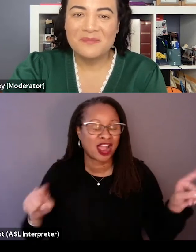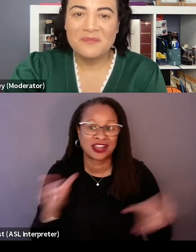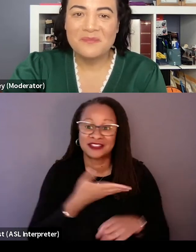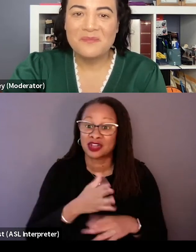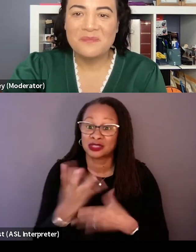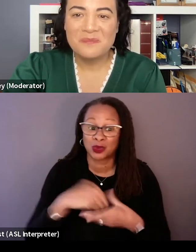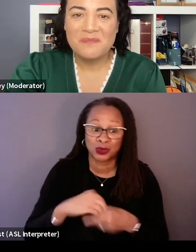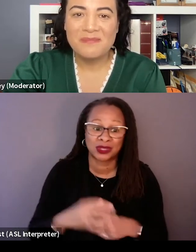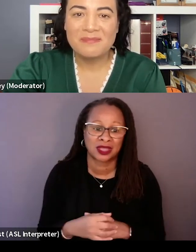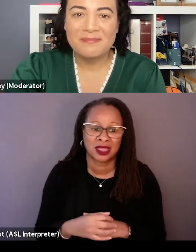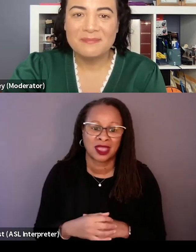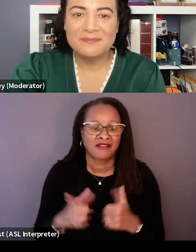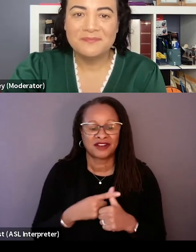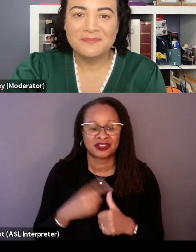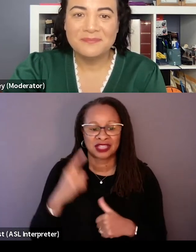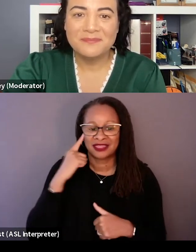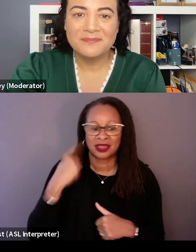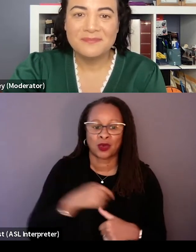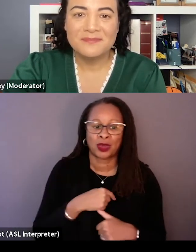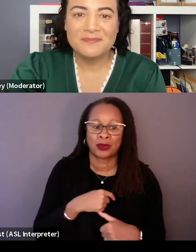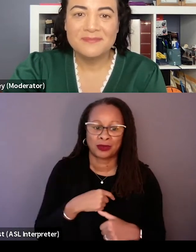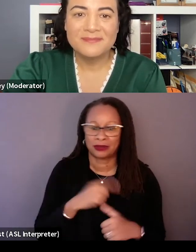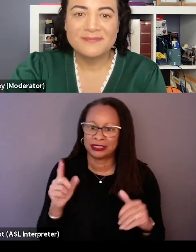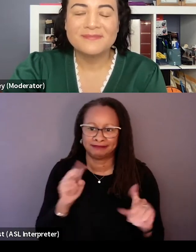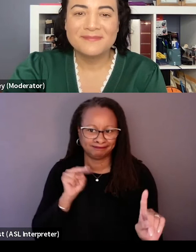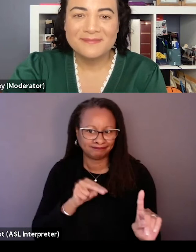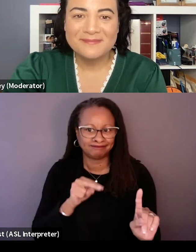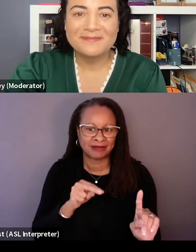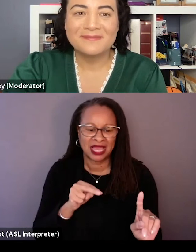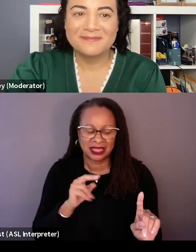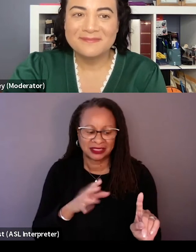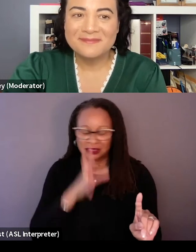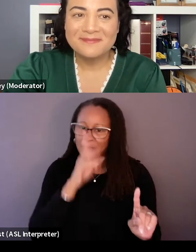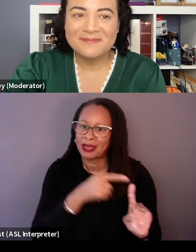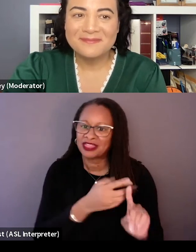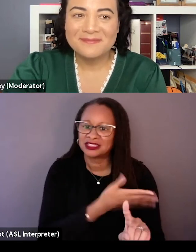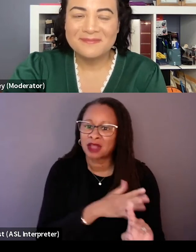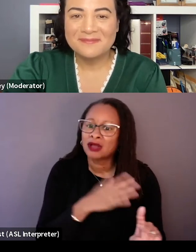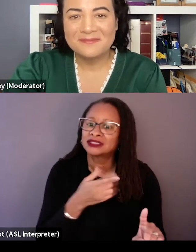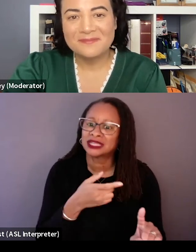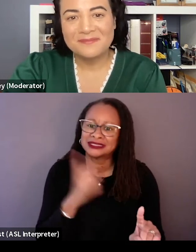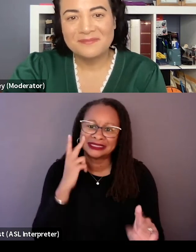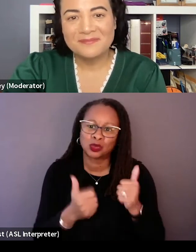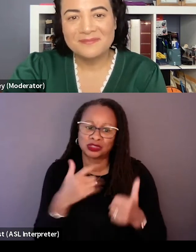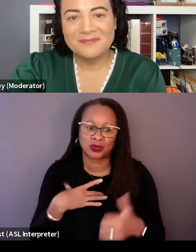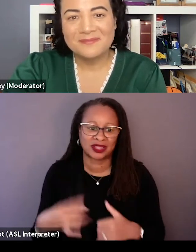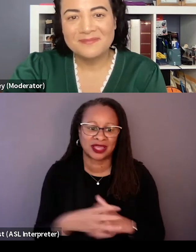but was, at first, I think we thought we were gonna come at it that way, like listen to these songs and see which songs we like. But then we realized that's not actually the way we wanted